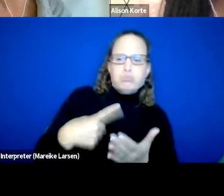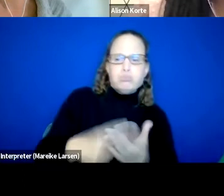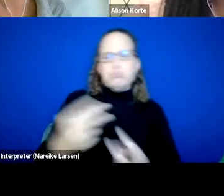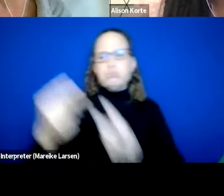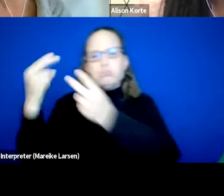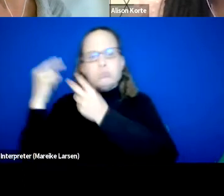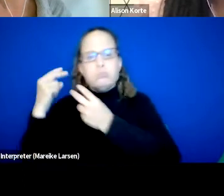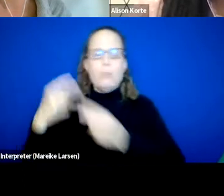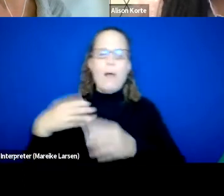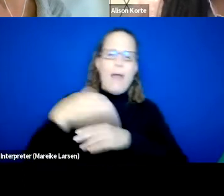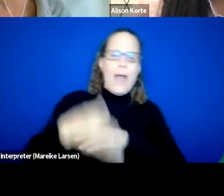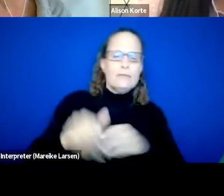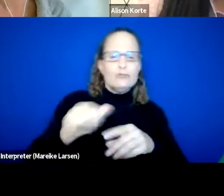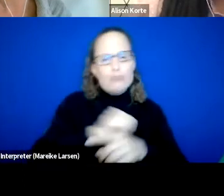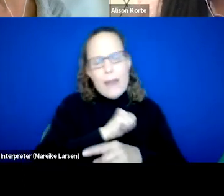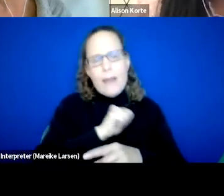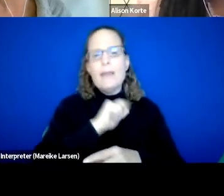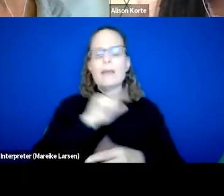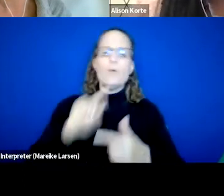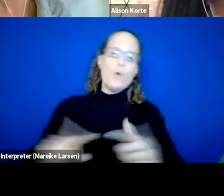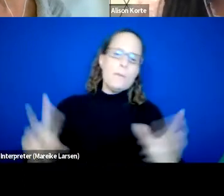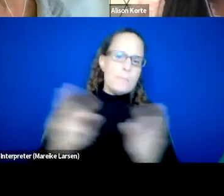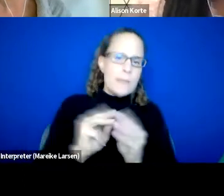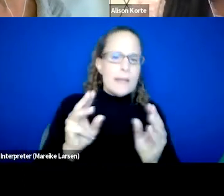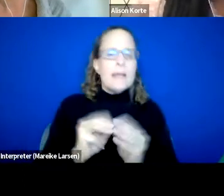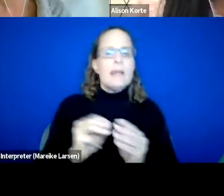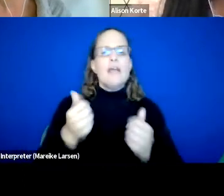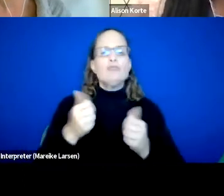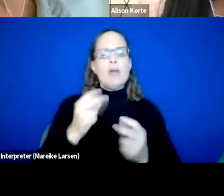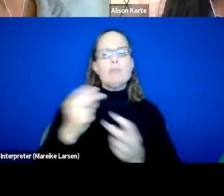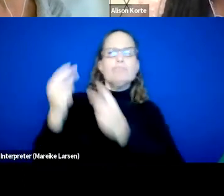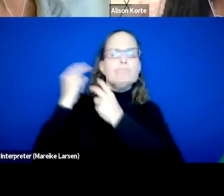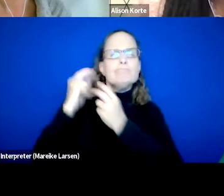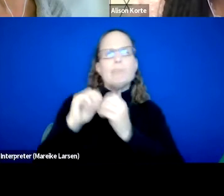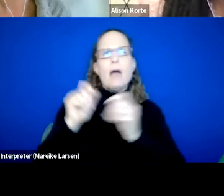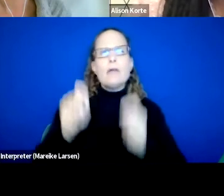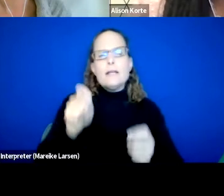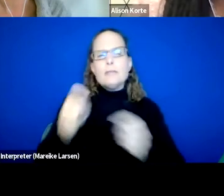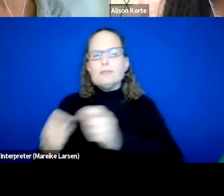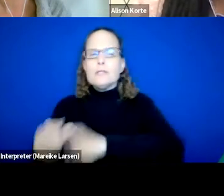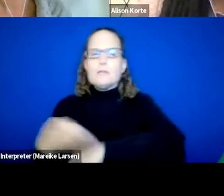after a training and then just and improve our performance and look for opportunities for improvement.